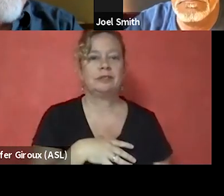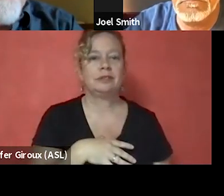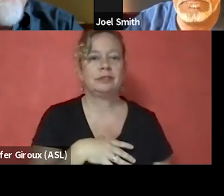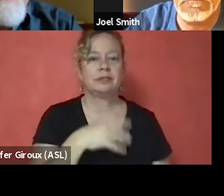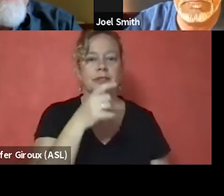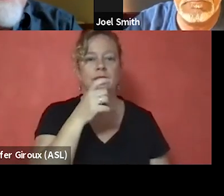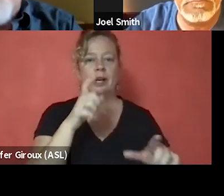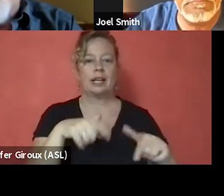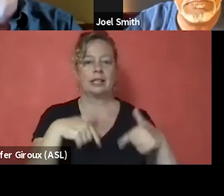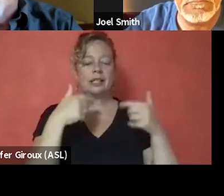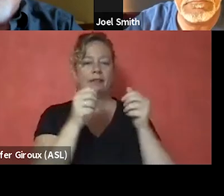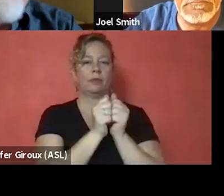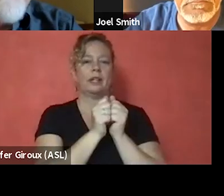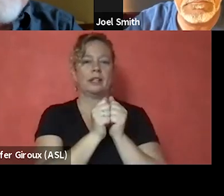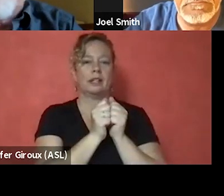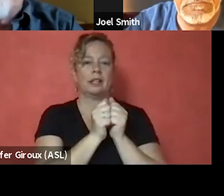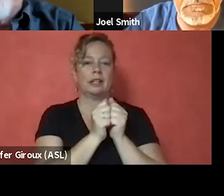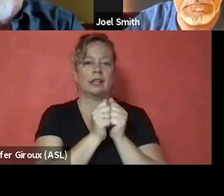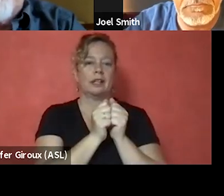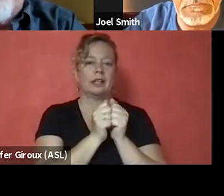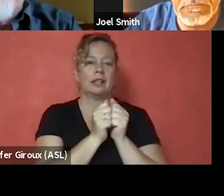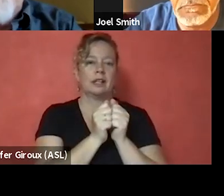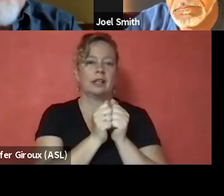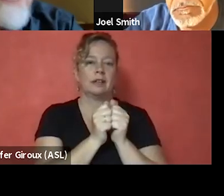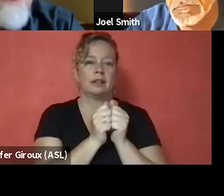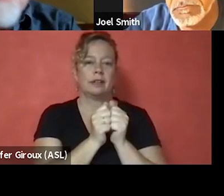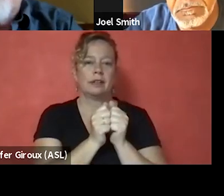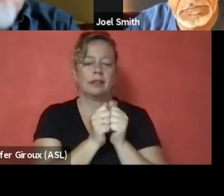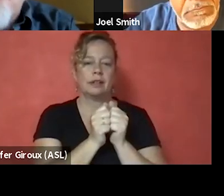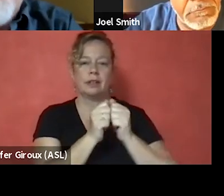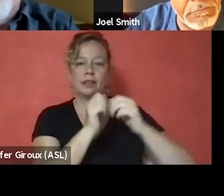with incredible protection privilege opportunity